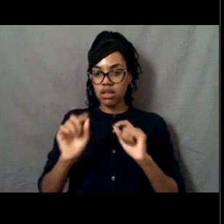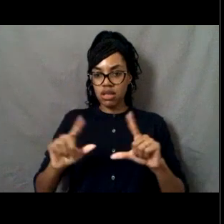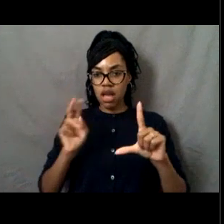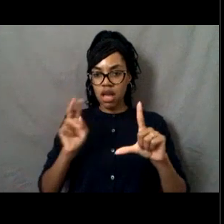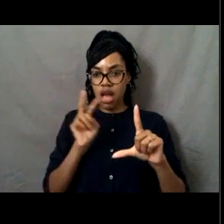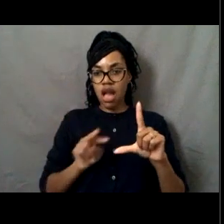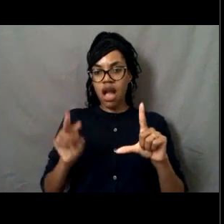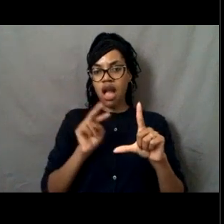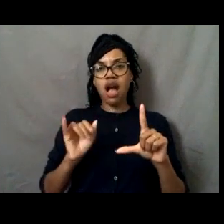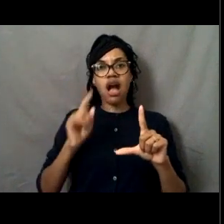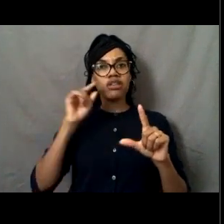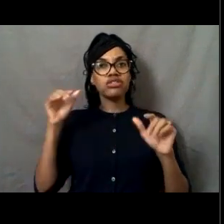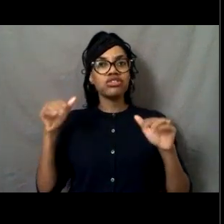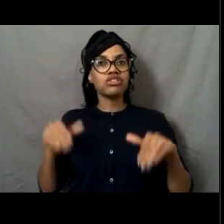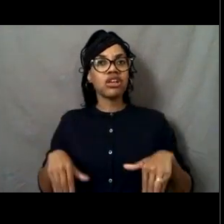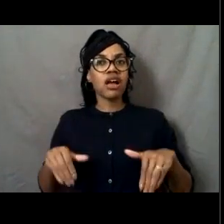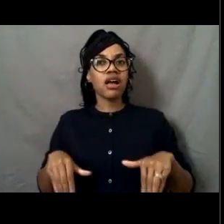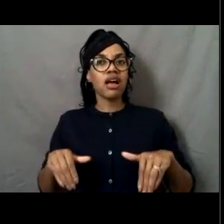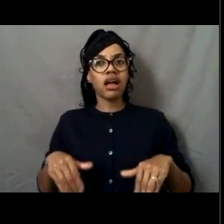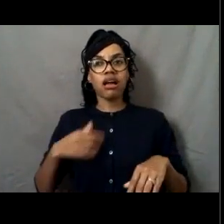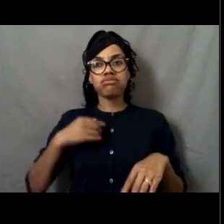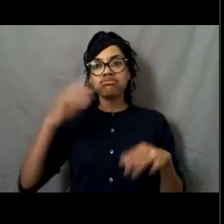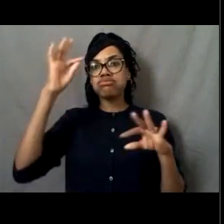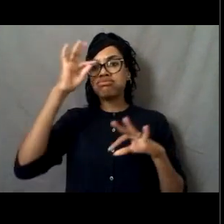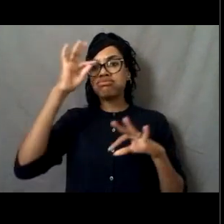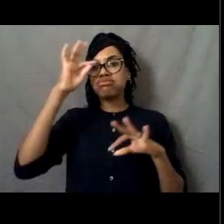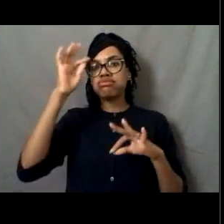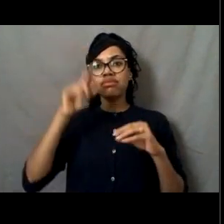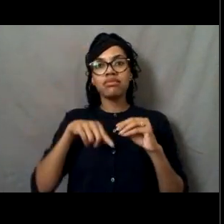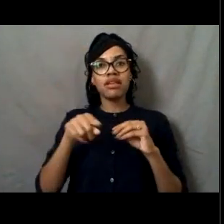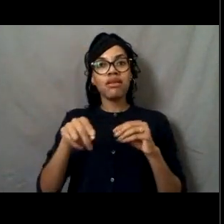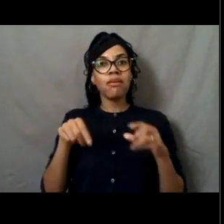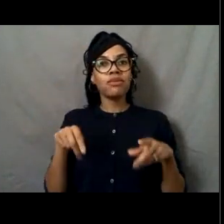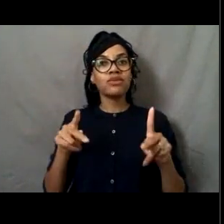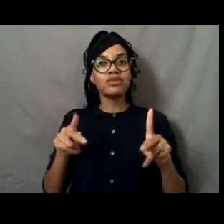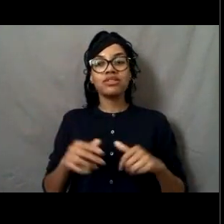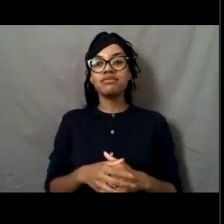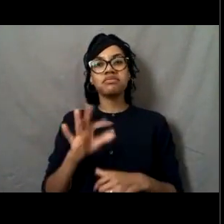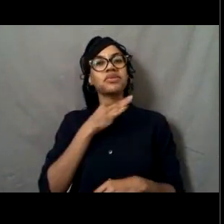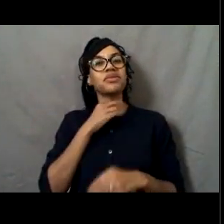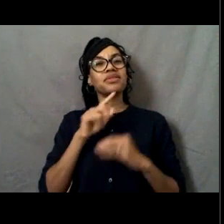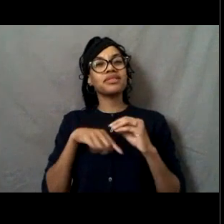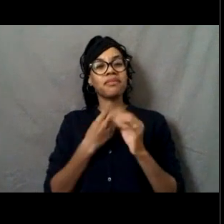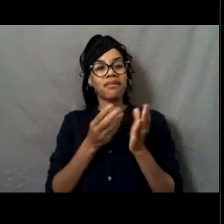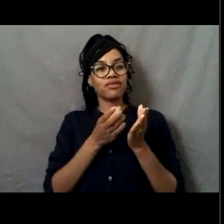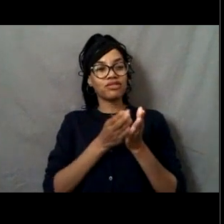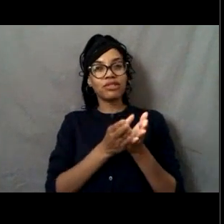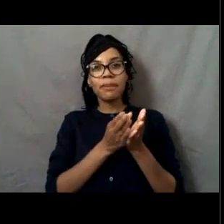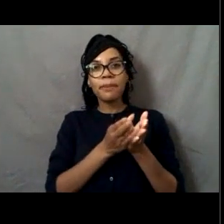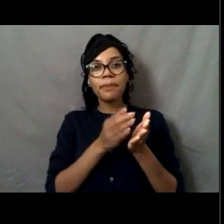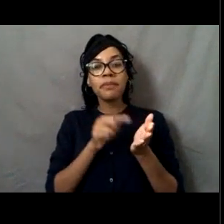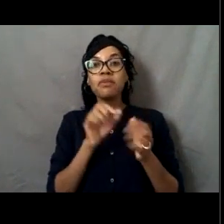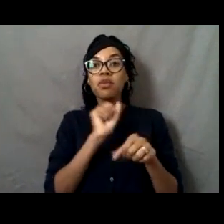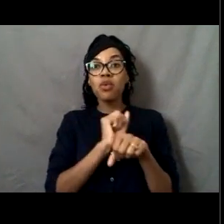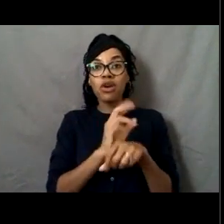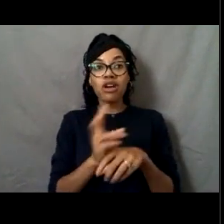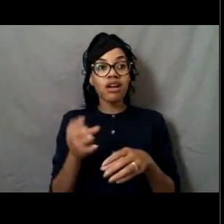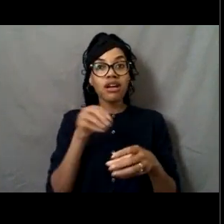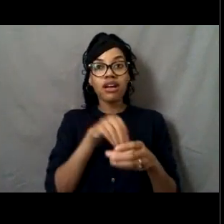And I was really curious about working on a ship. And one of the reasons I was really curious is